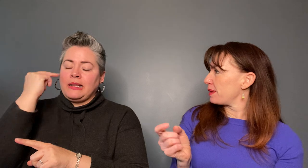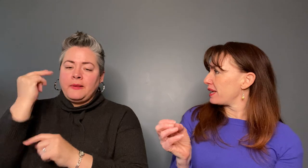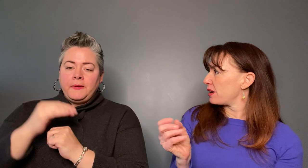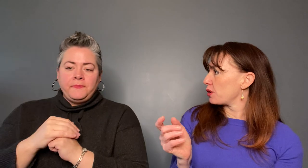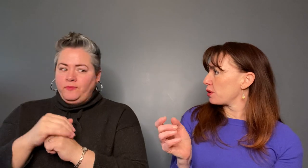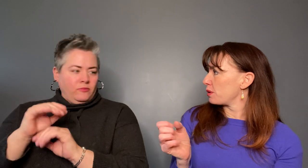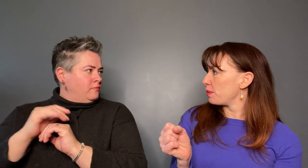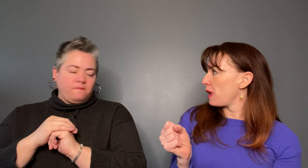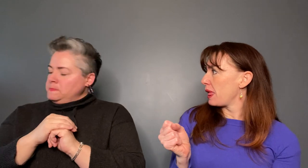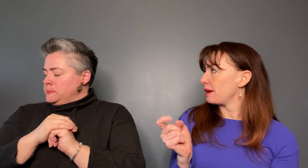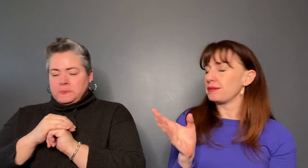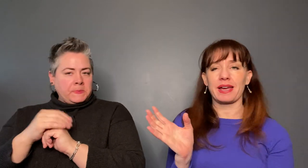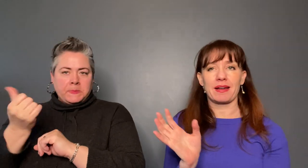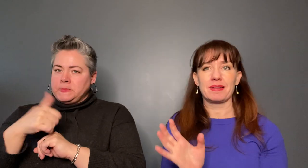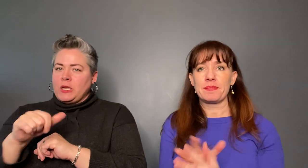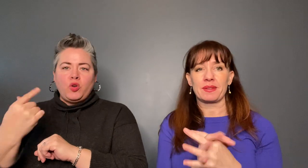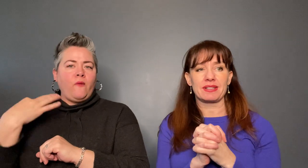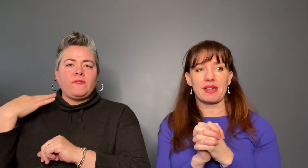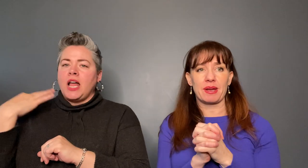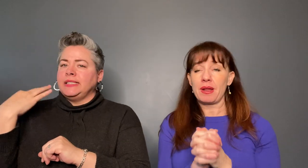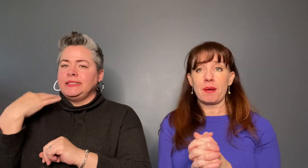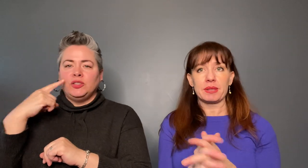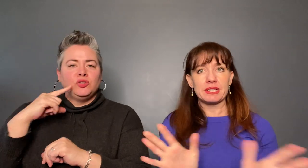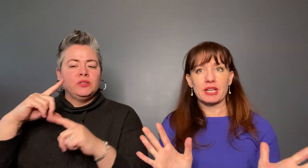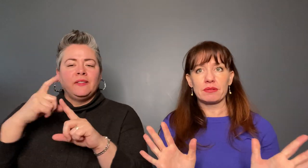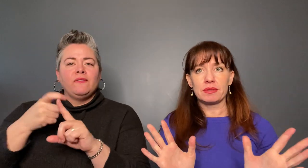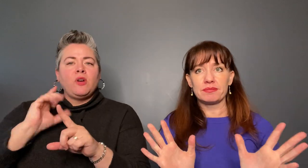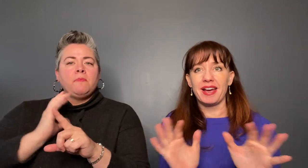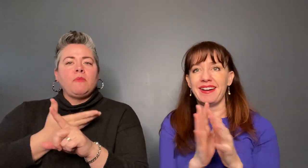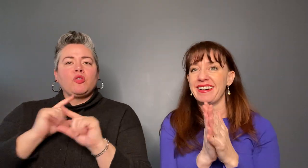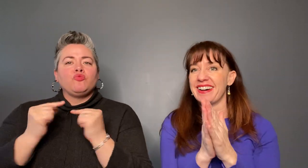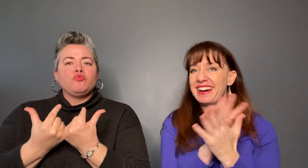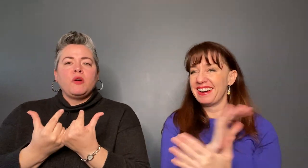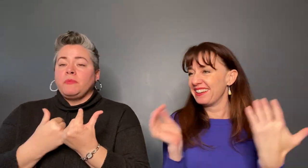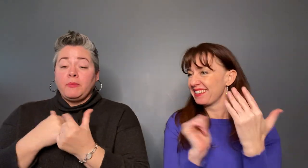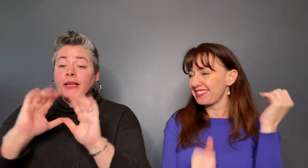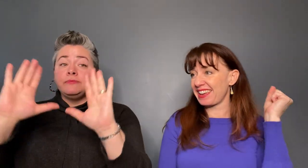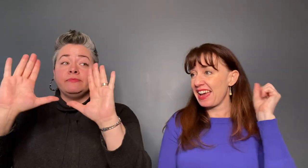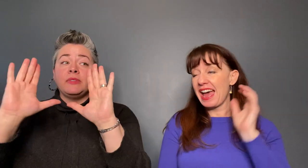in our group. no volunteers.